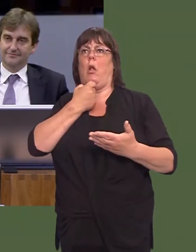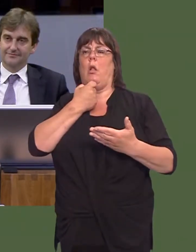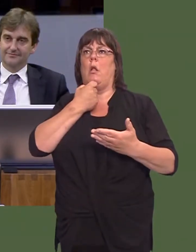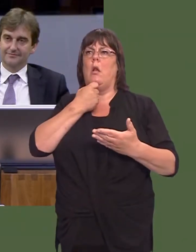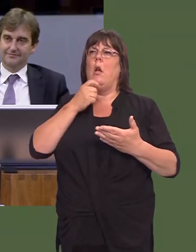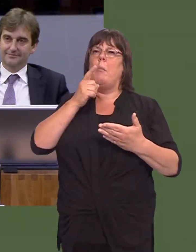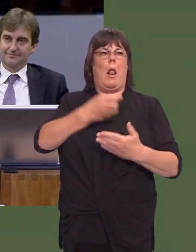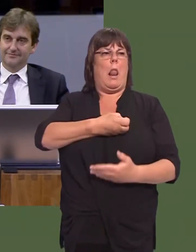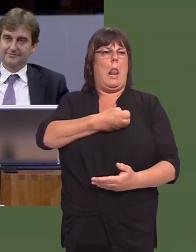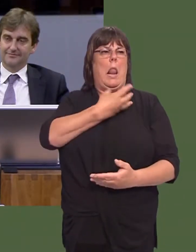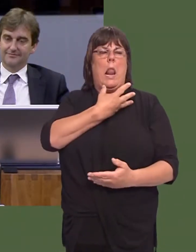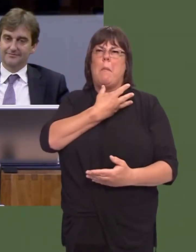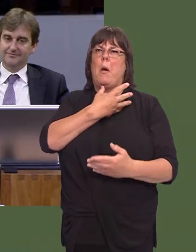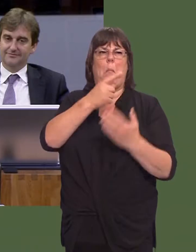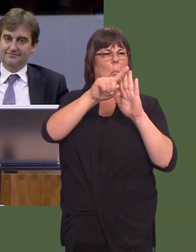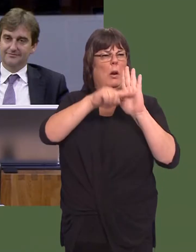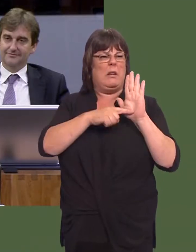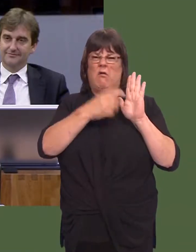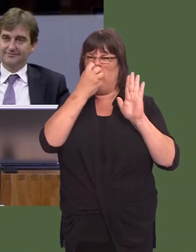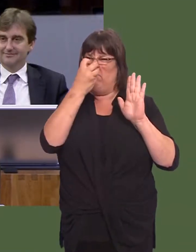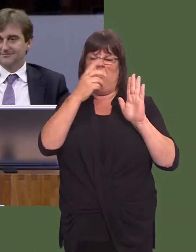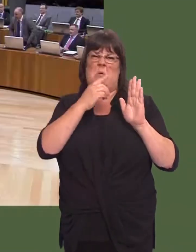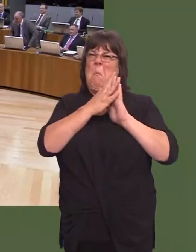Is there a fact that all Labour policies are just built on sand, First Minister?